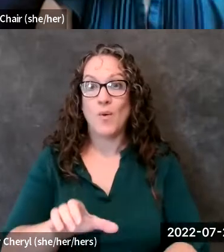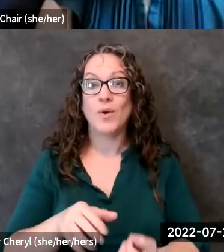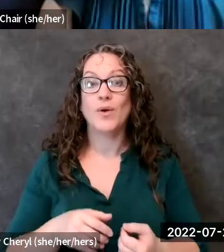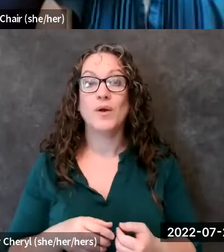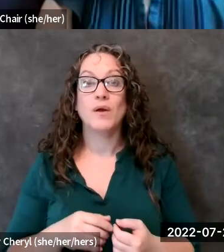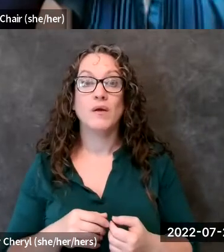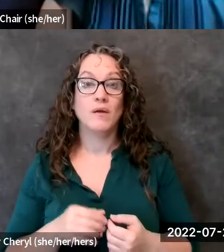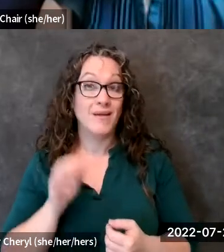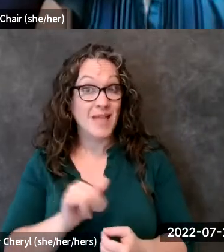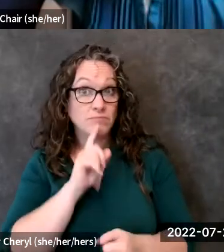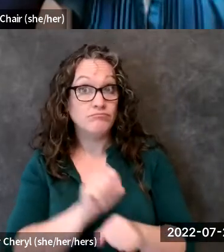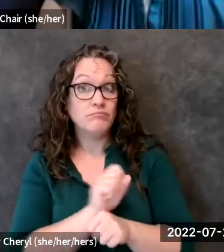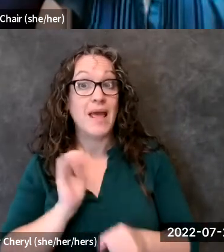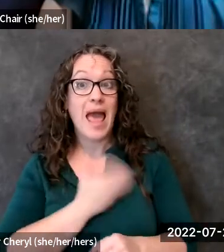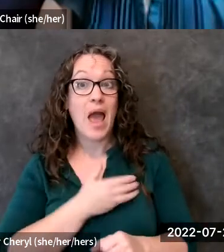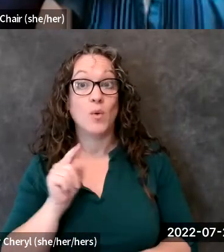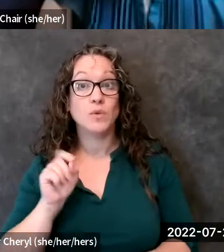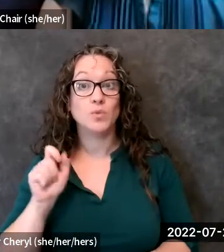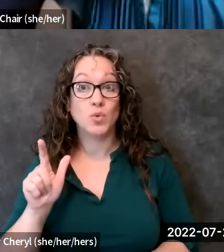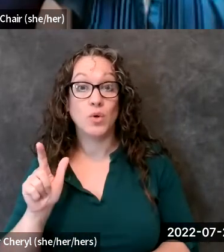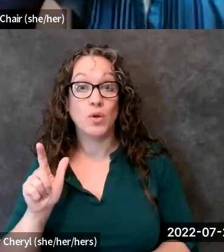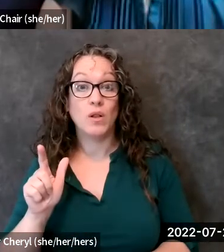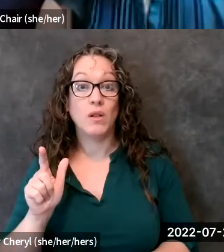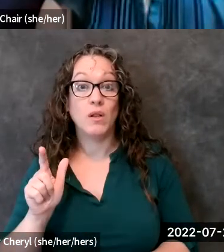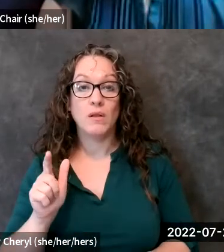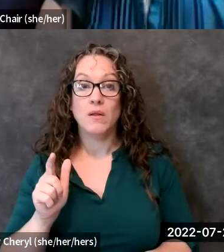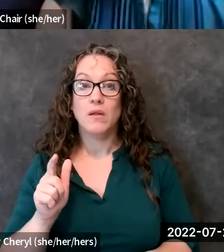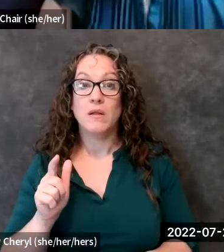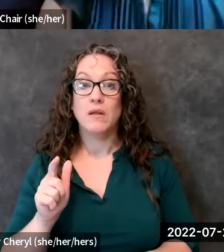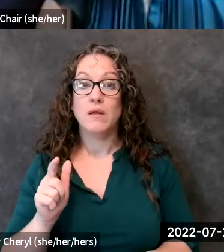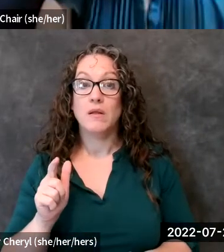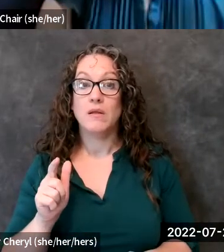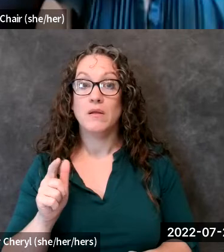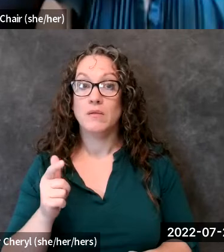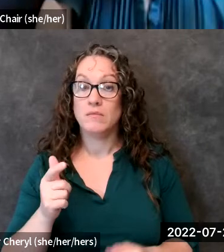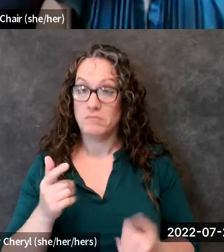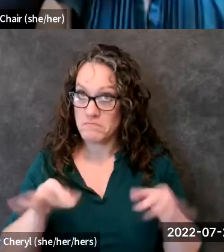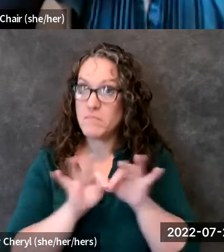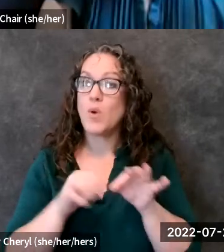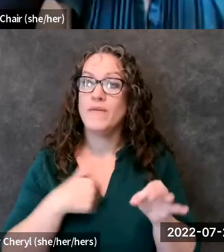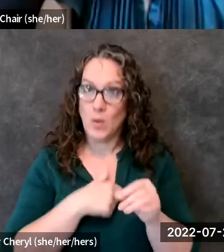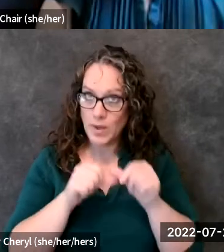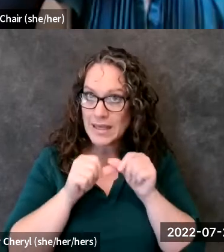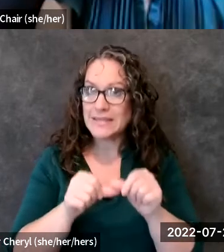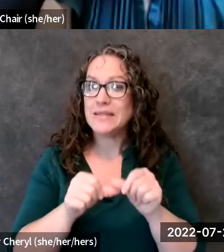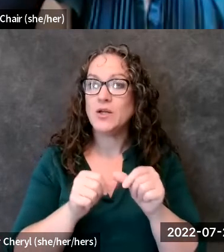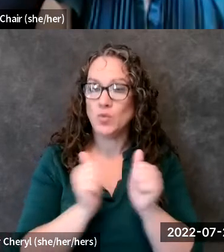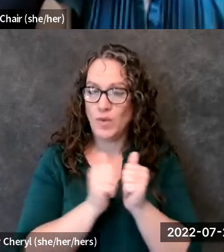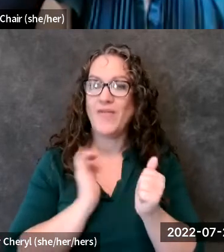is our tool and that's why it's important that we you know that we continue on um advocacy um